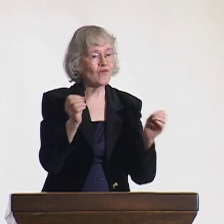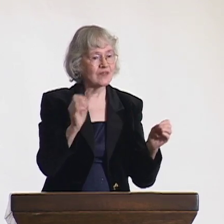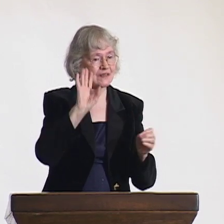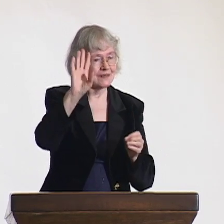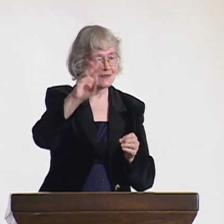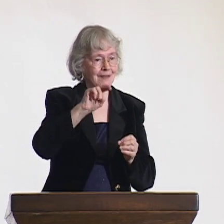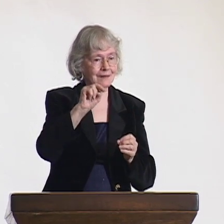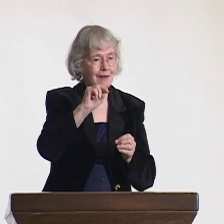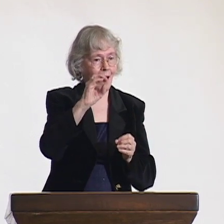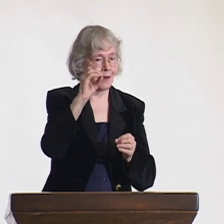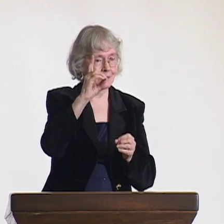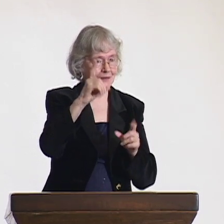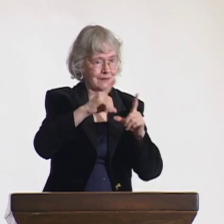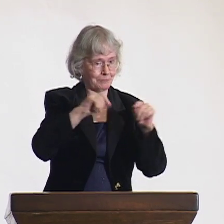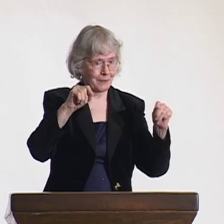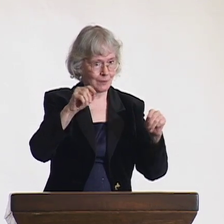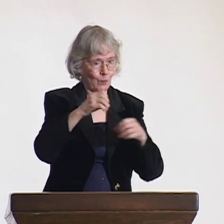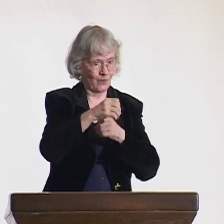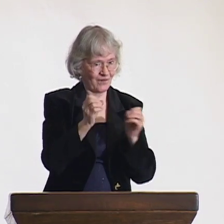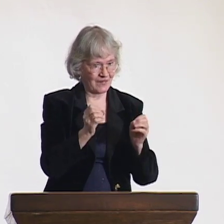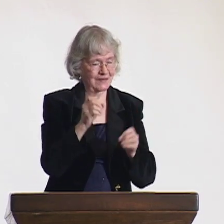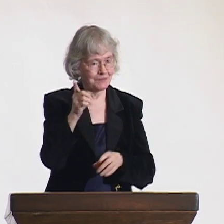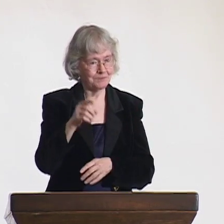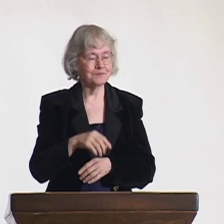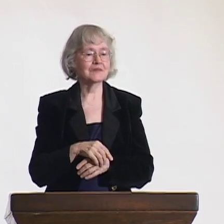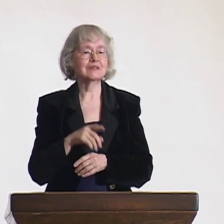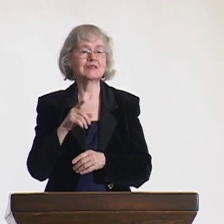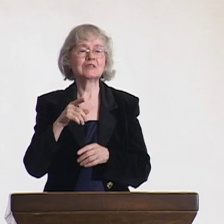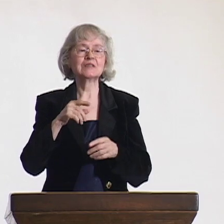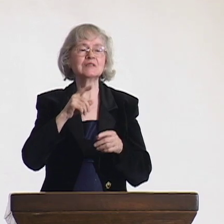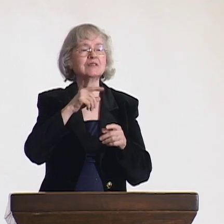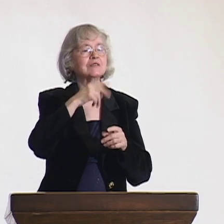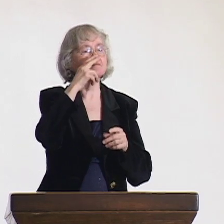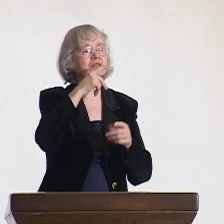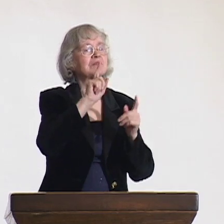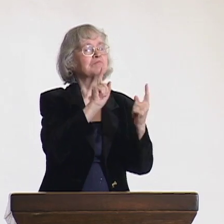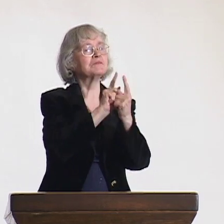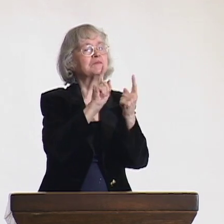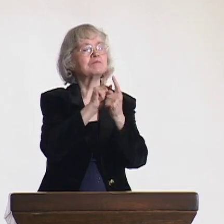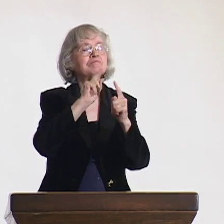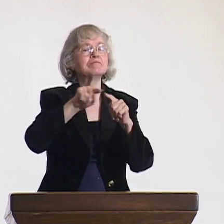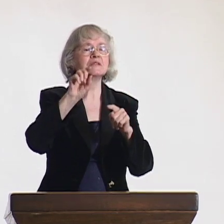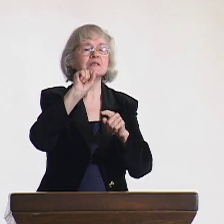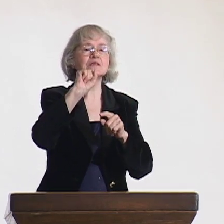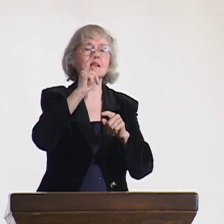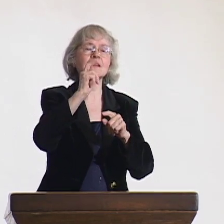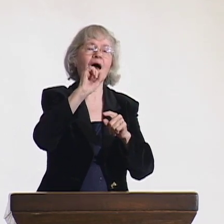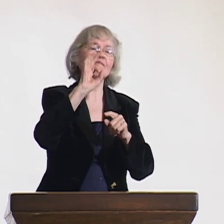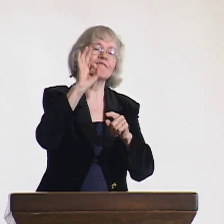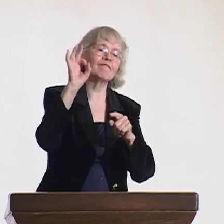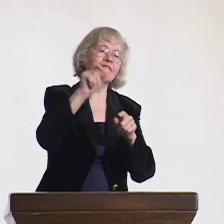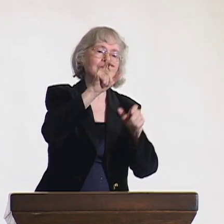I think even Yerker was surprised. The next day, I went to the office, and I was meeting people from their staff.